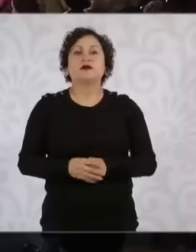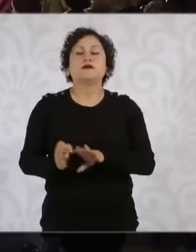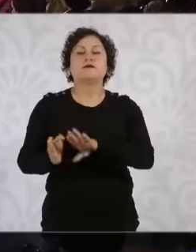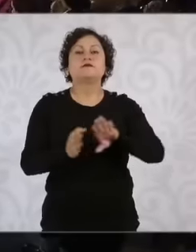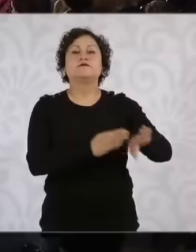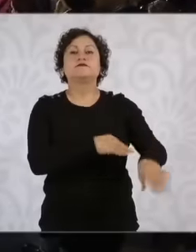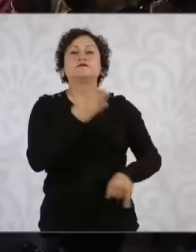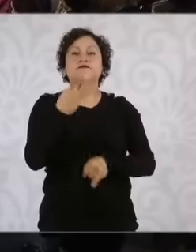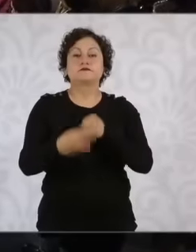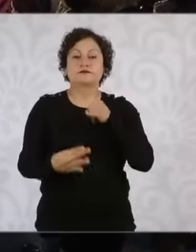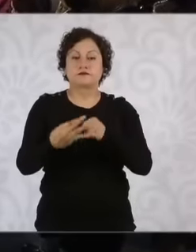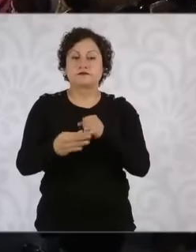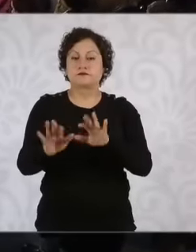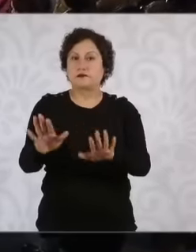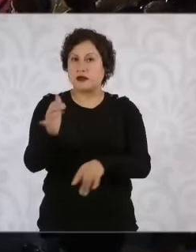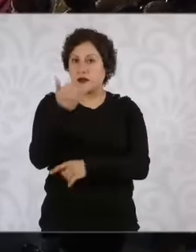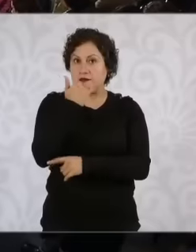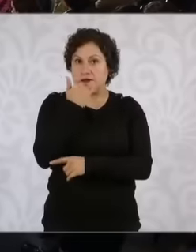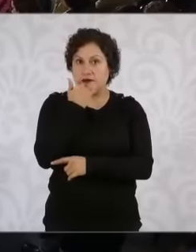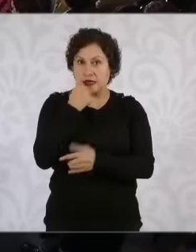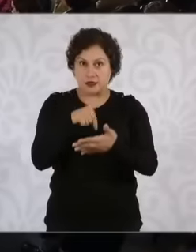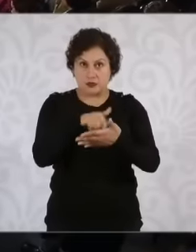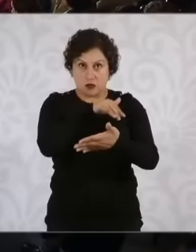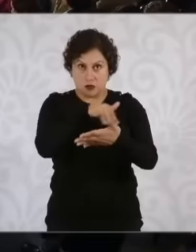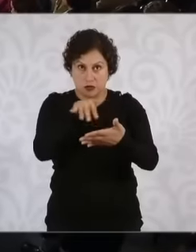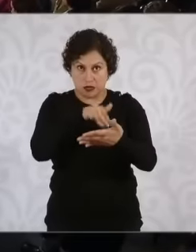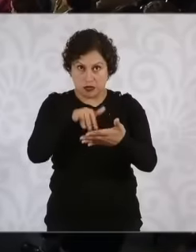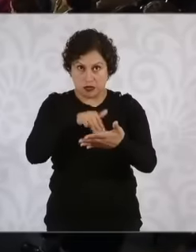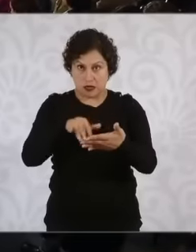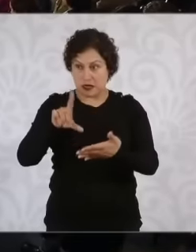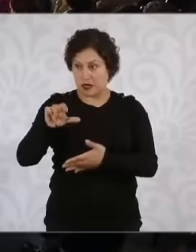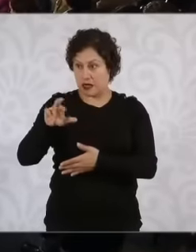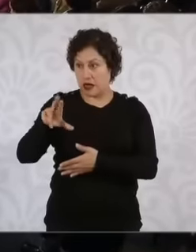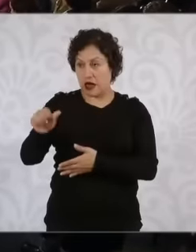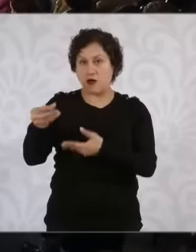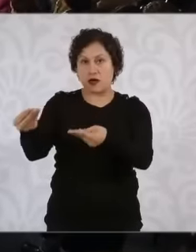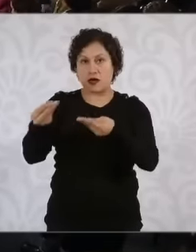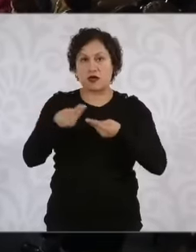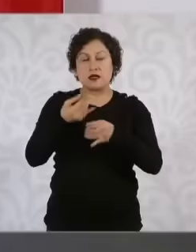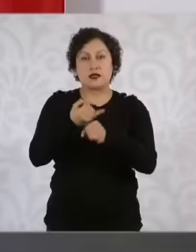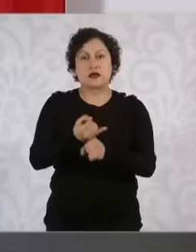President Let's see, let me just read what Laura sends us if it is important Milton